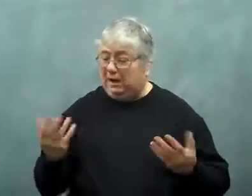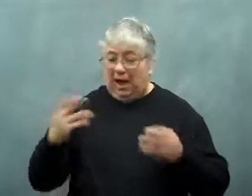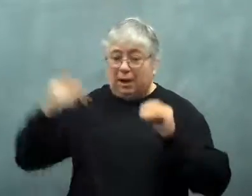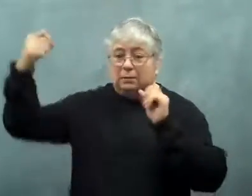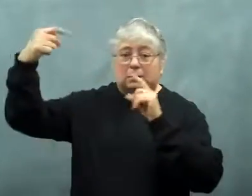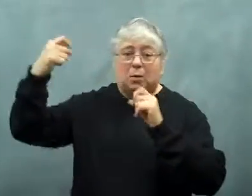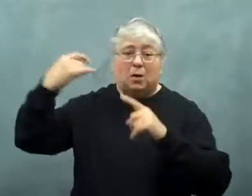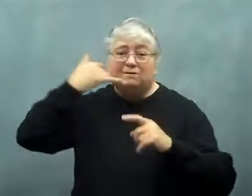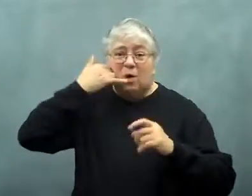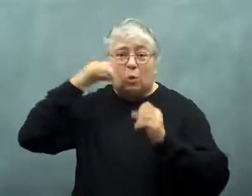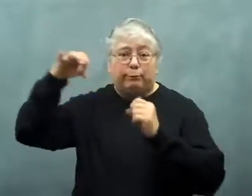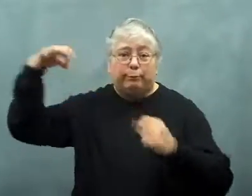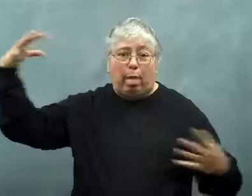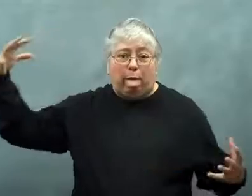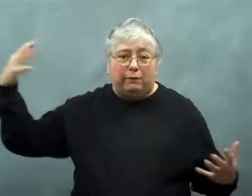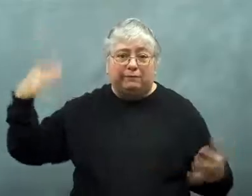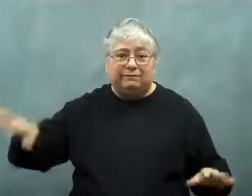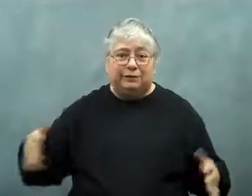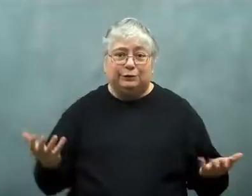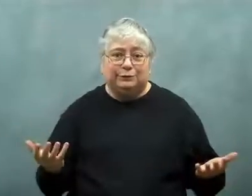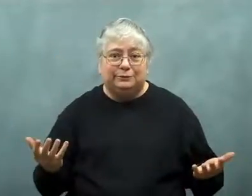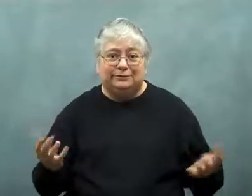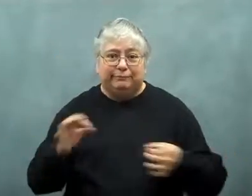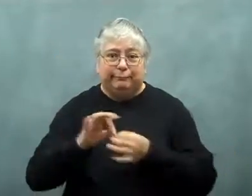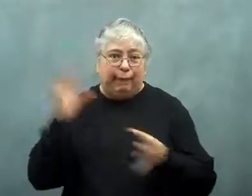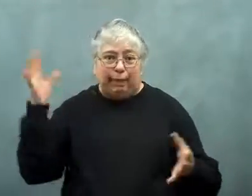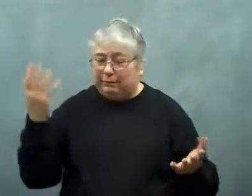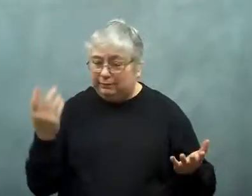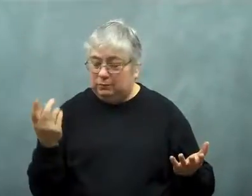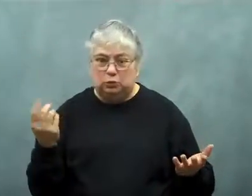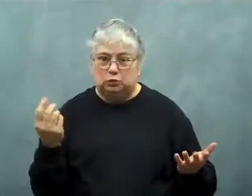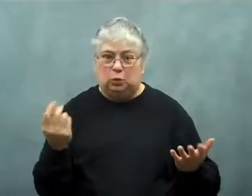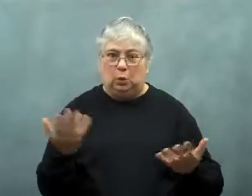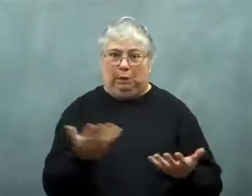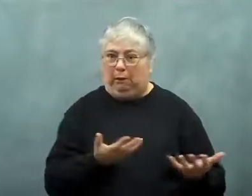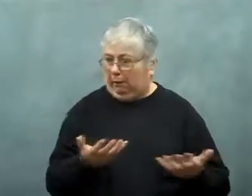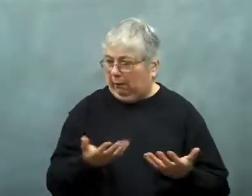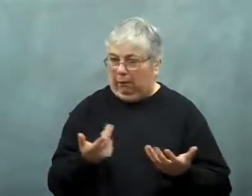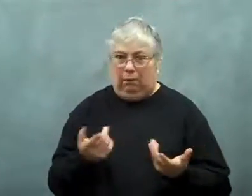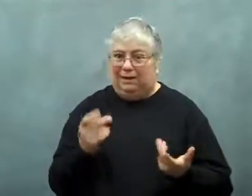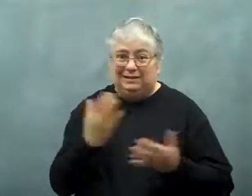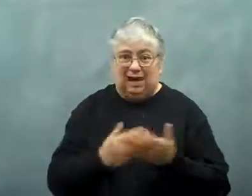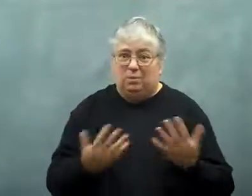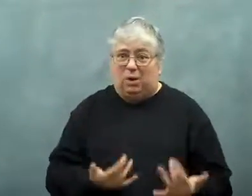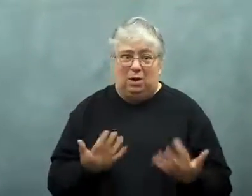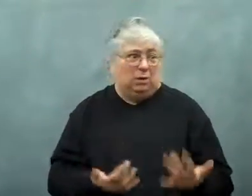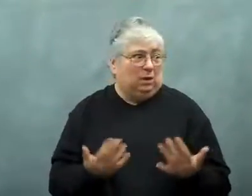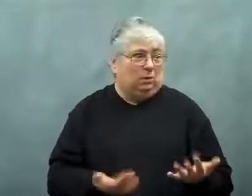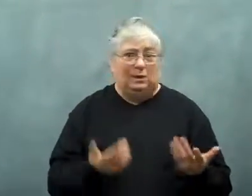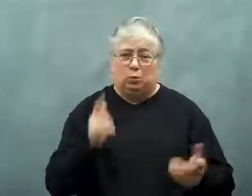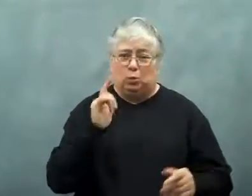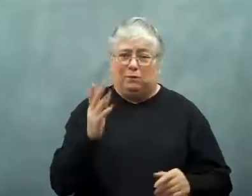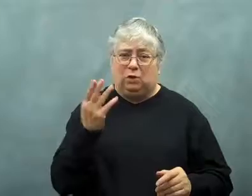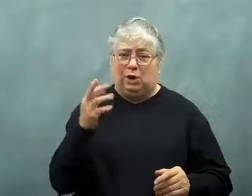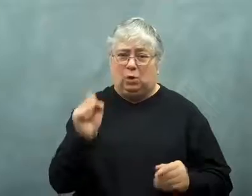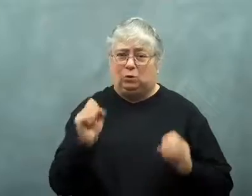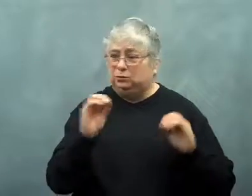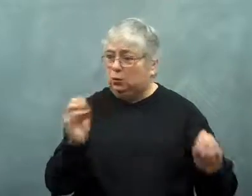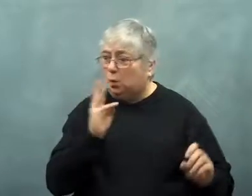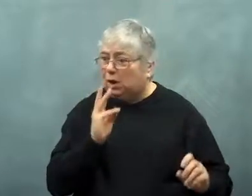There was also no phone connection in those areas.